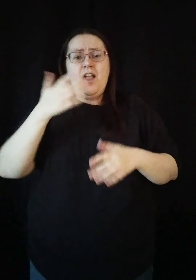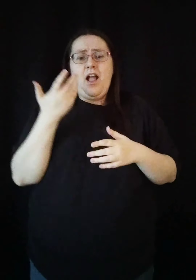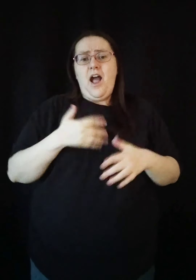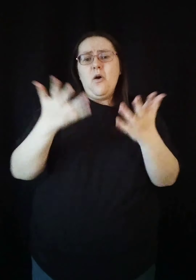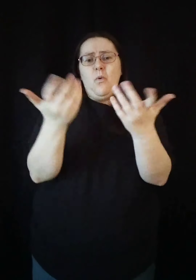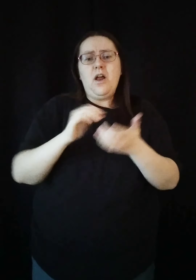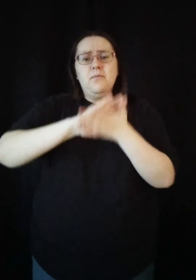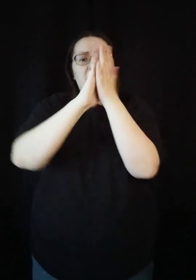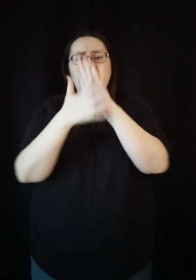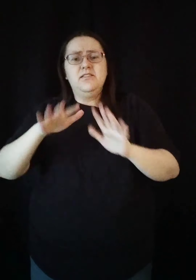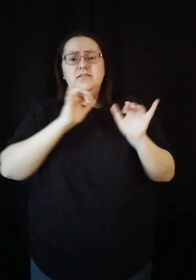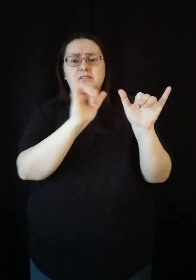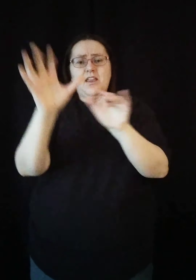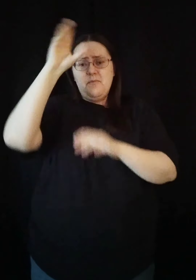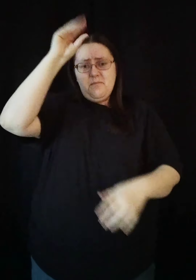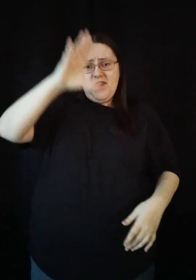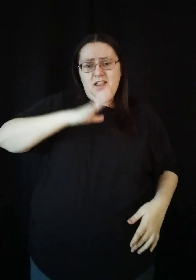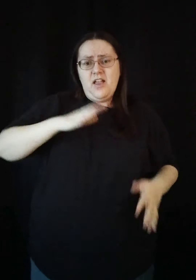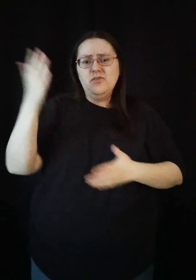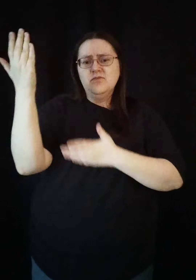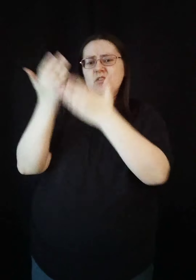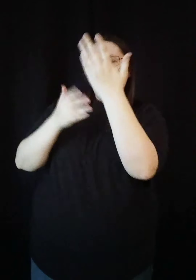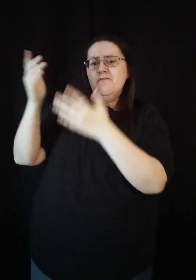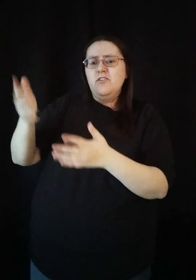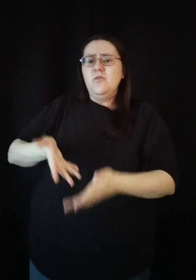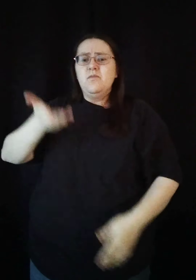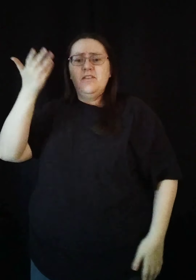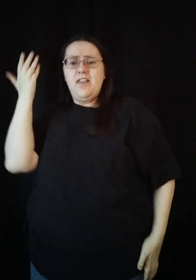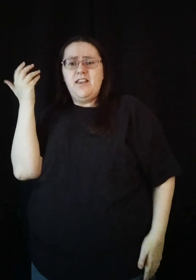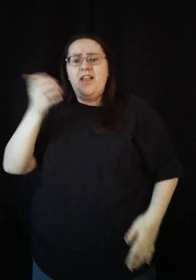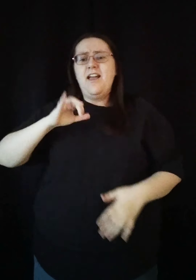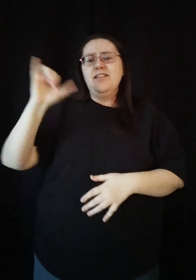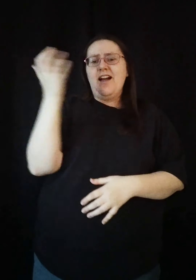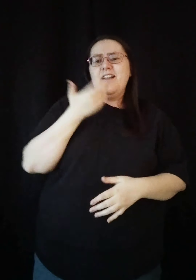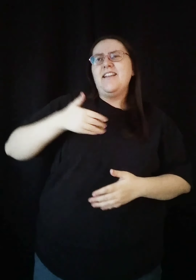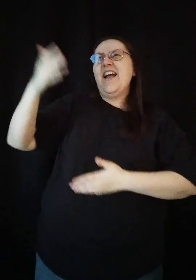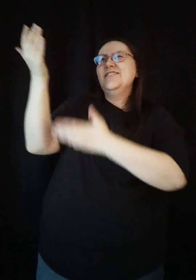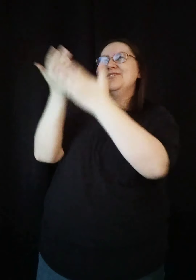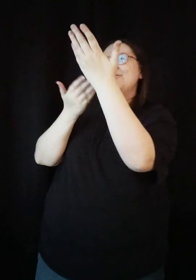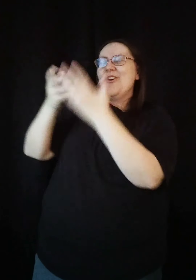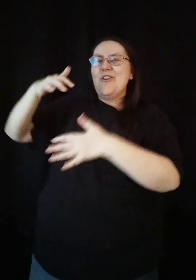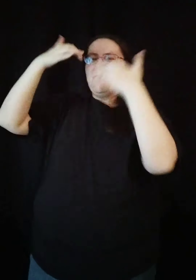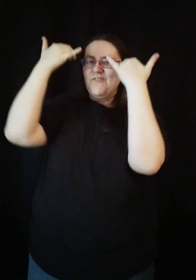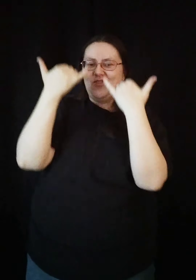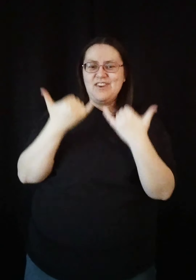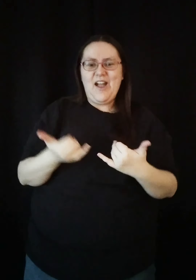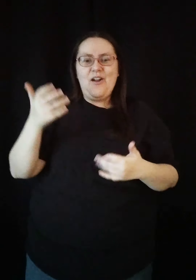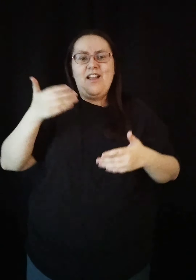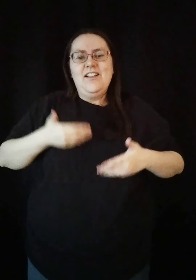I wanna be the same man that'll serve You then Like I serve You now